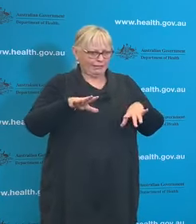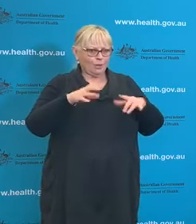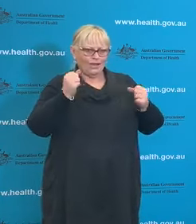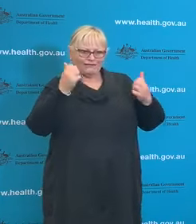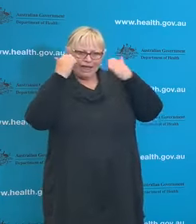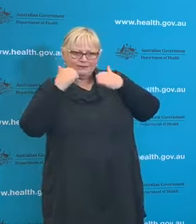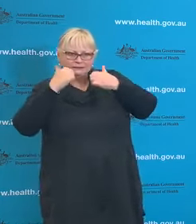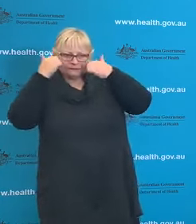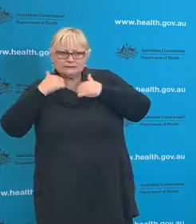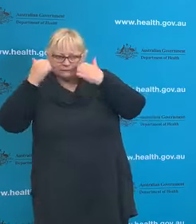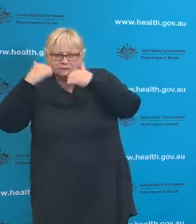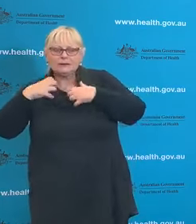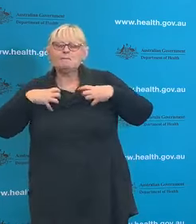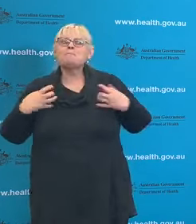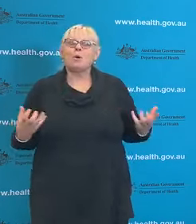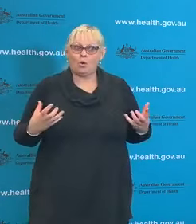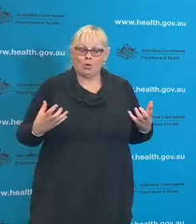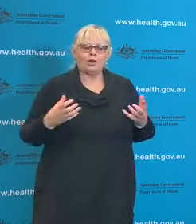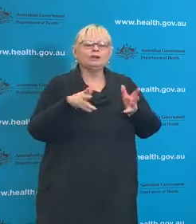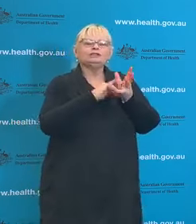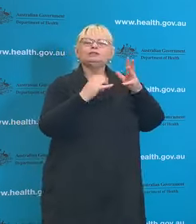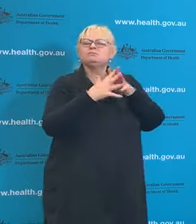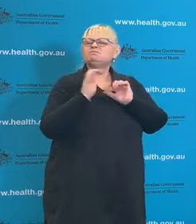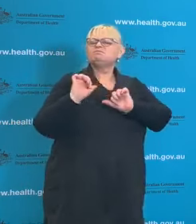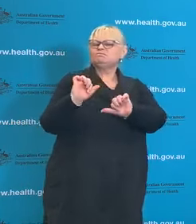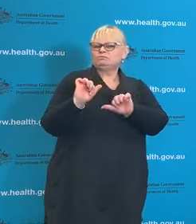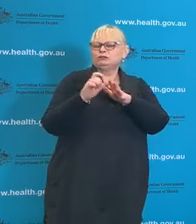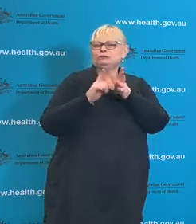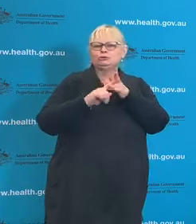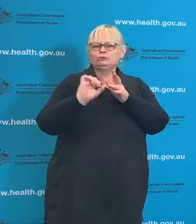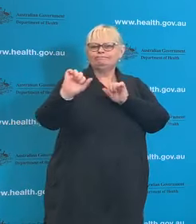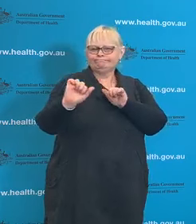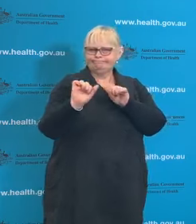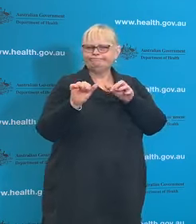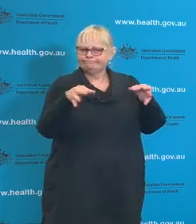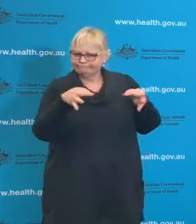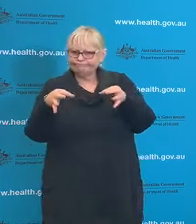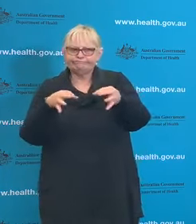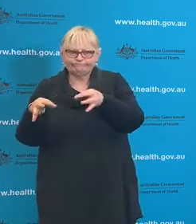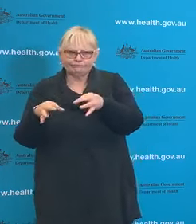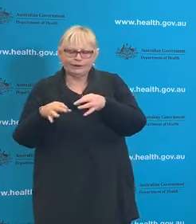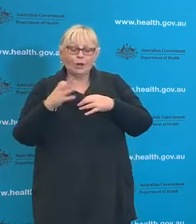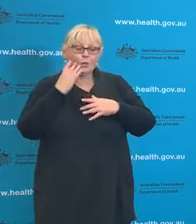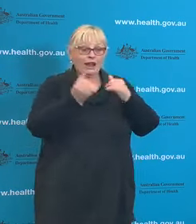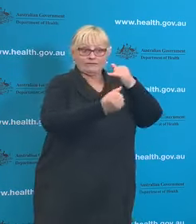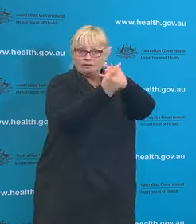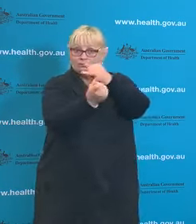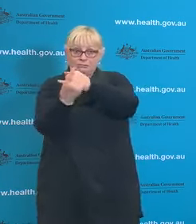Wales may well have done further modelling and they continue to monitor the sort of outbreaks they're seeing within their own state.